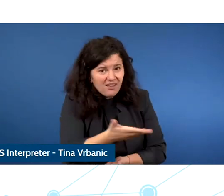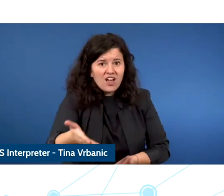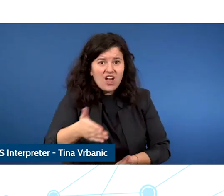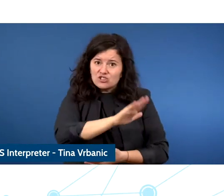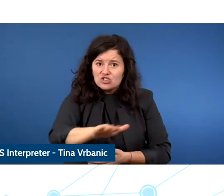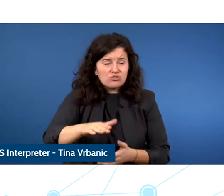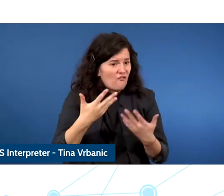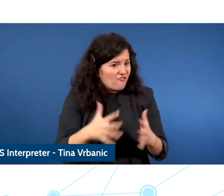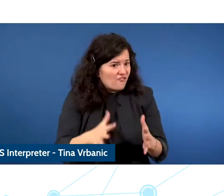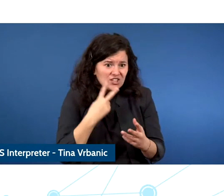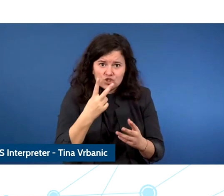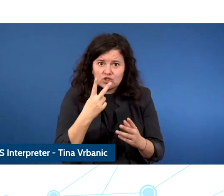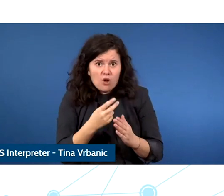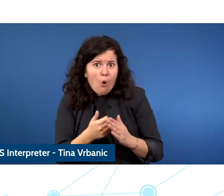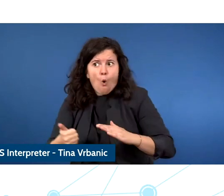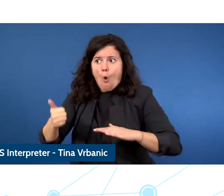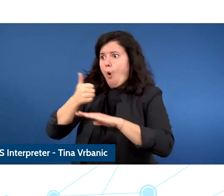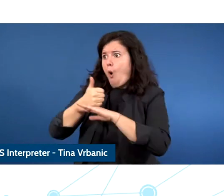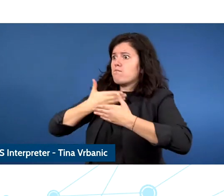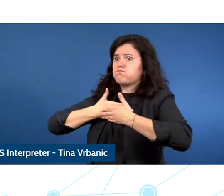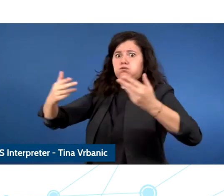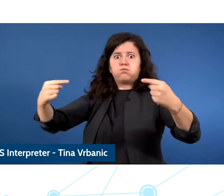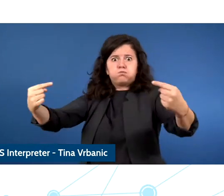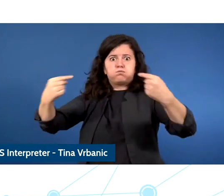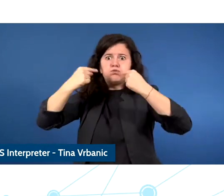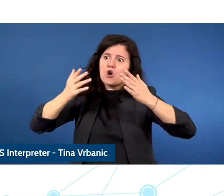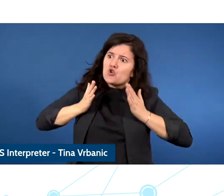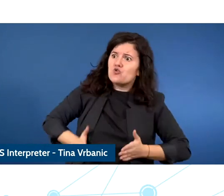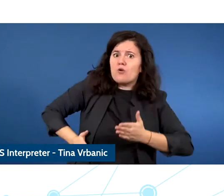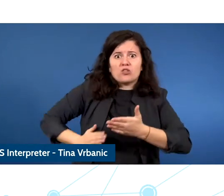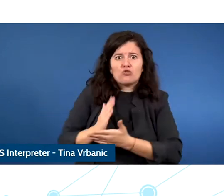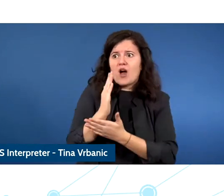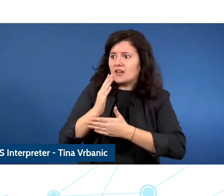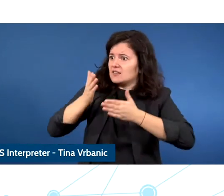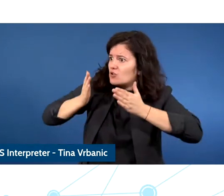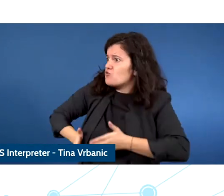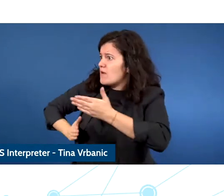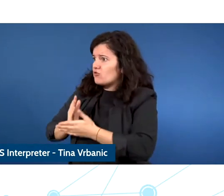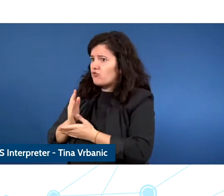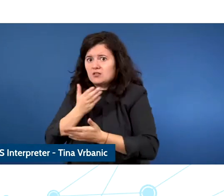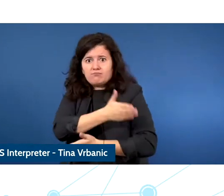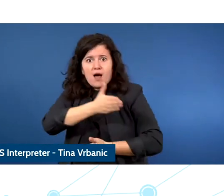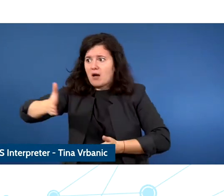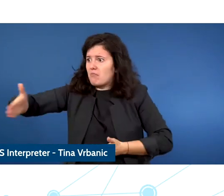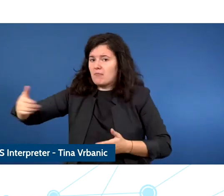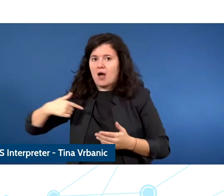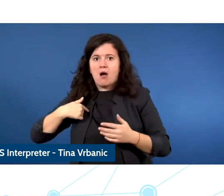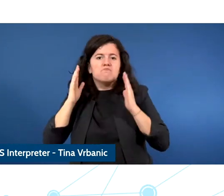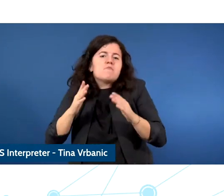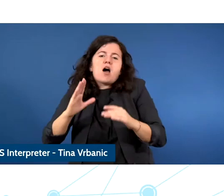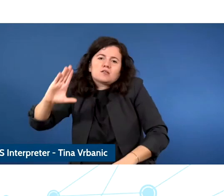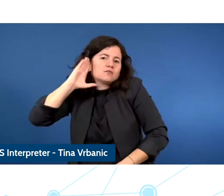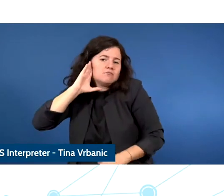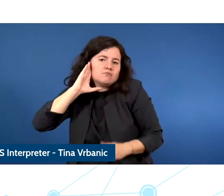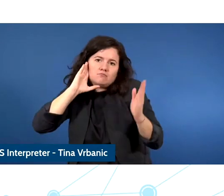stepping up and speaking up for human right and listen to them. I believe Einstein said don't lipsen to people who have the answers listen to the